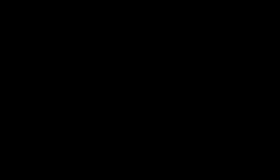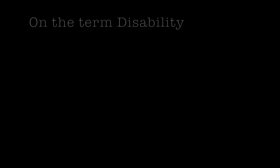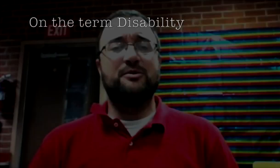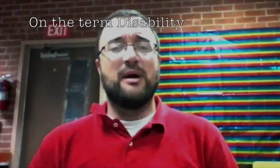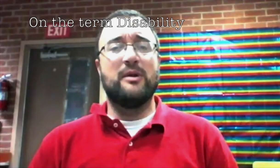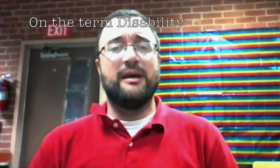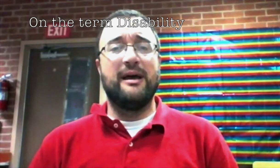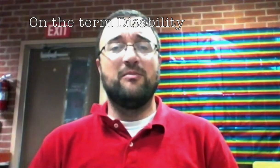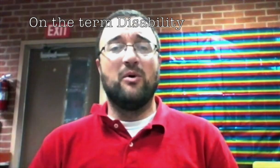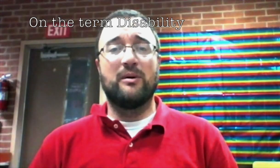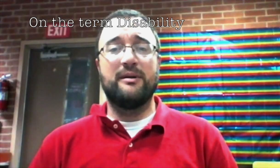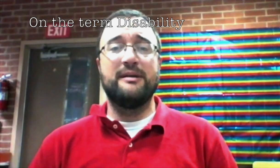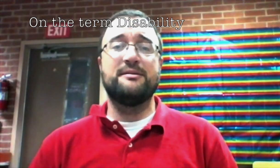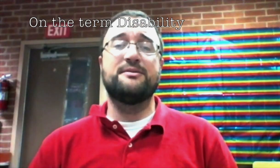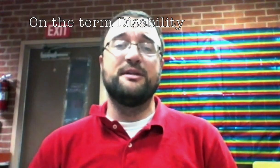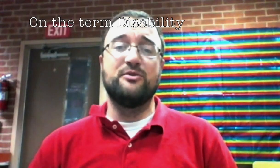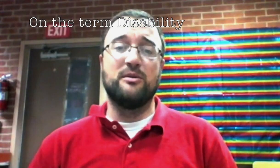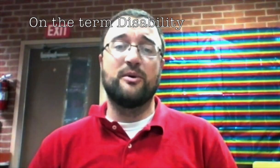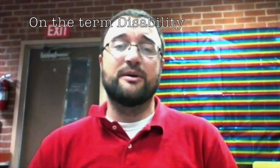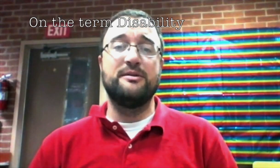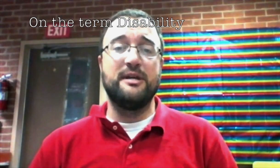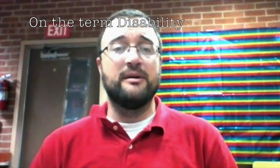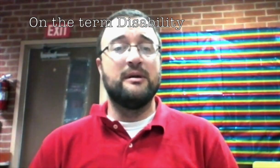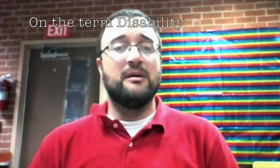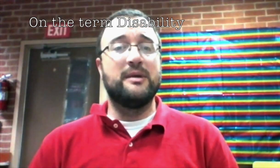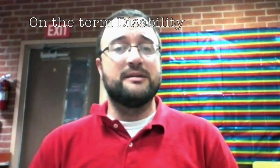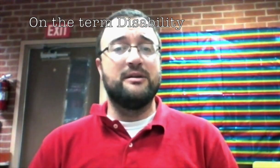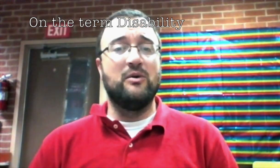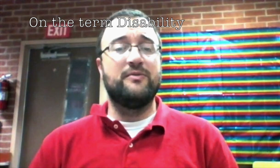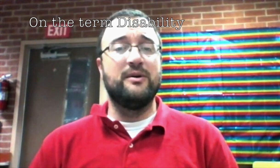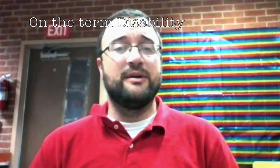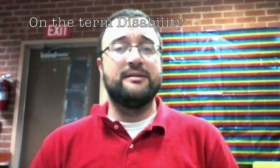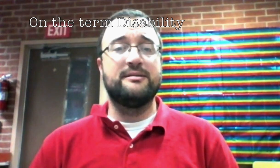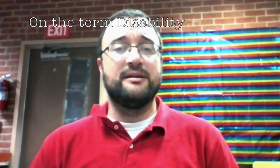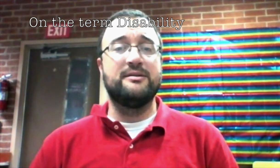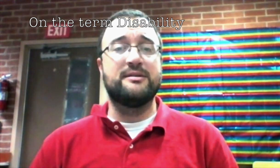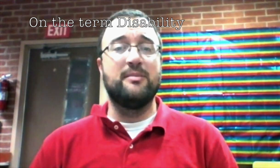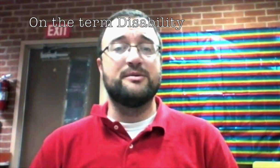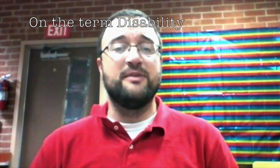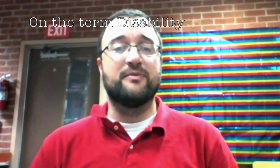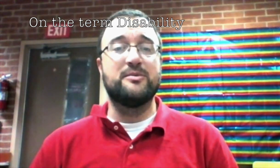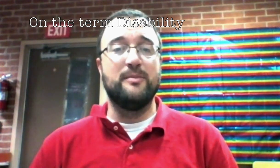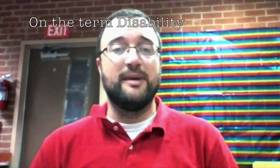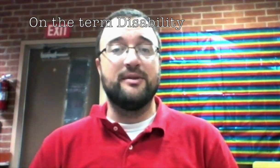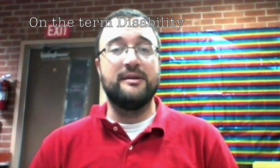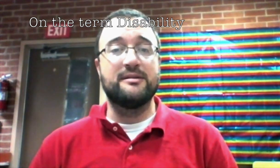I'll describe what I have more as a syndrome or condition because I don't feel that it disables me from too many things.